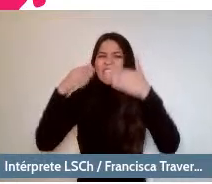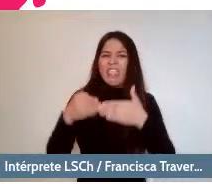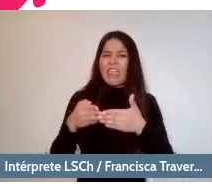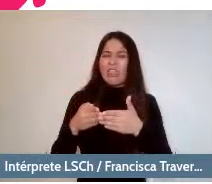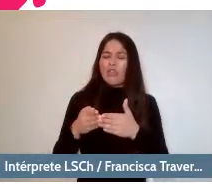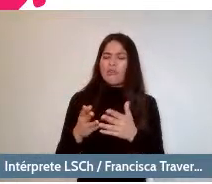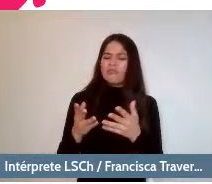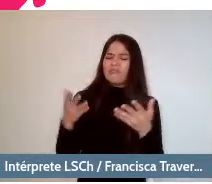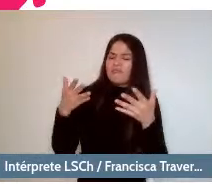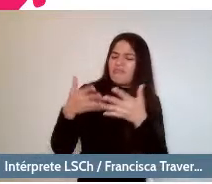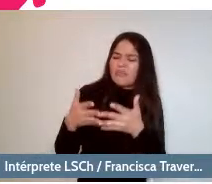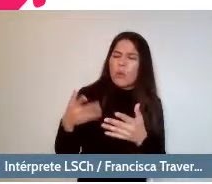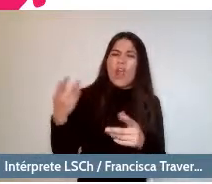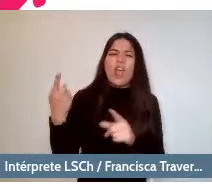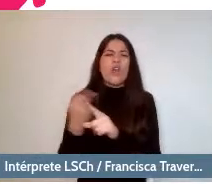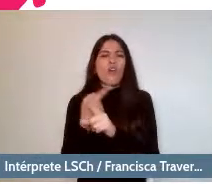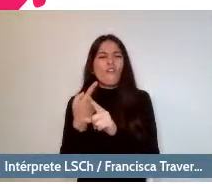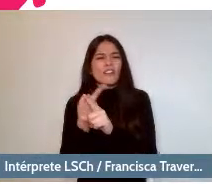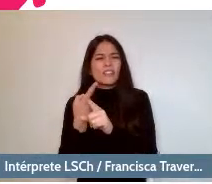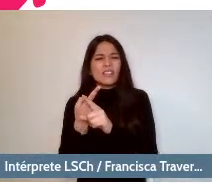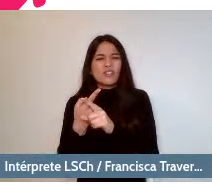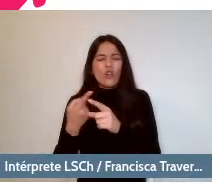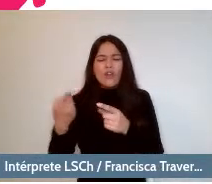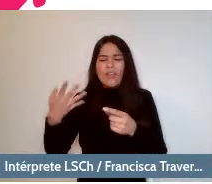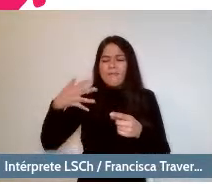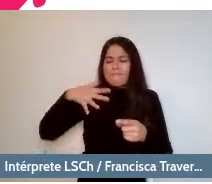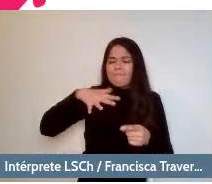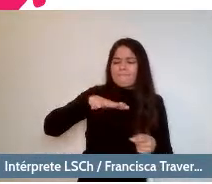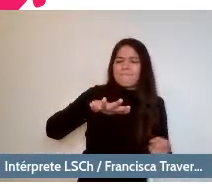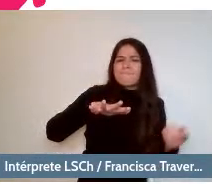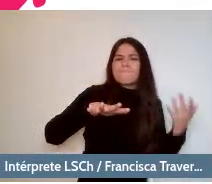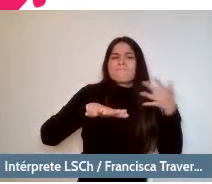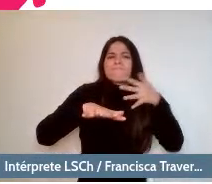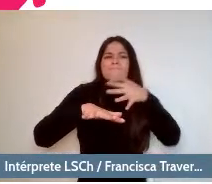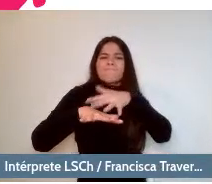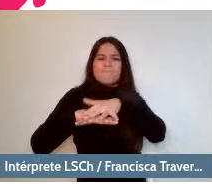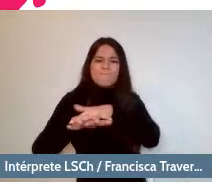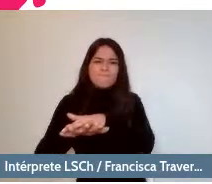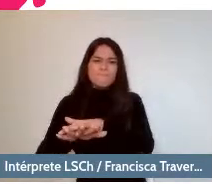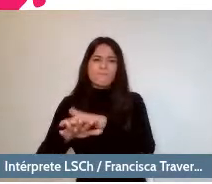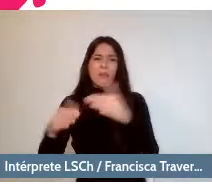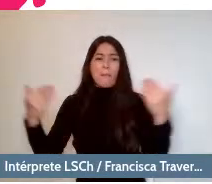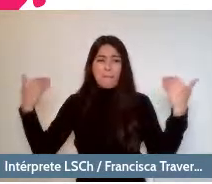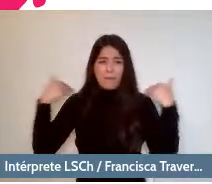A conversation that interweaves our practices and that is a conversation that...